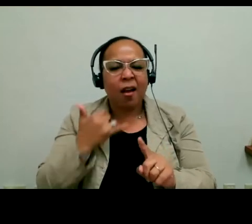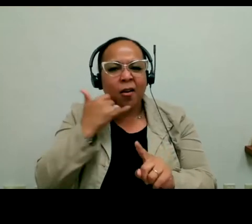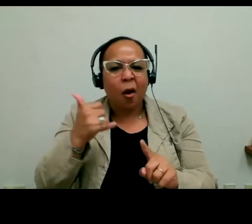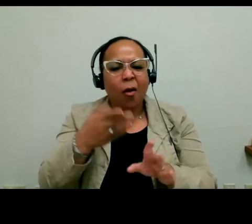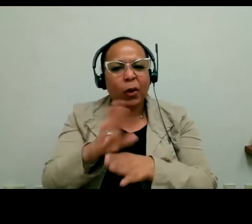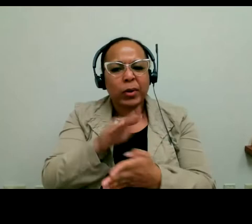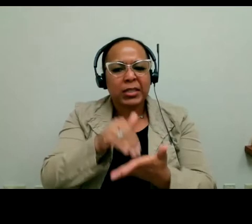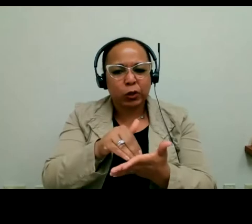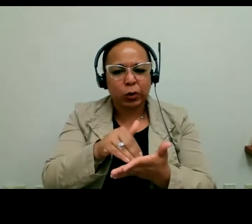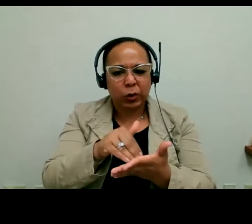everybody. >> BARRY: Thanks for that final